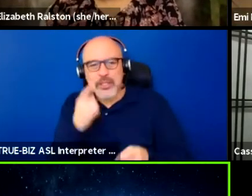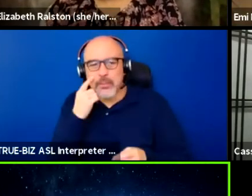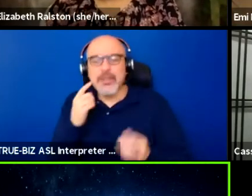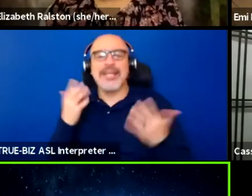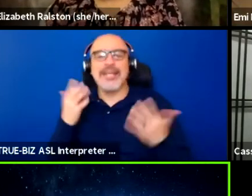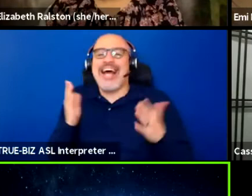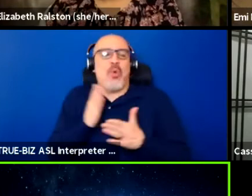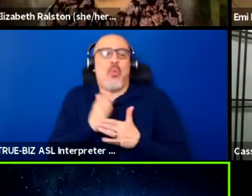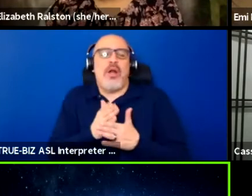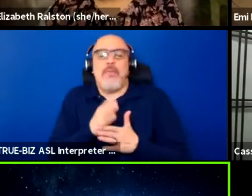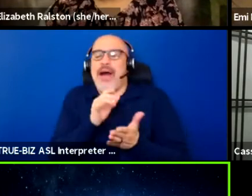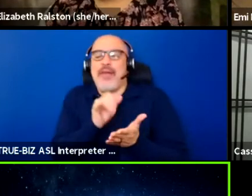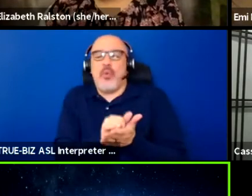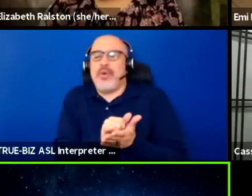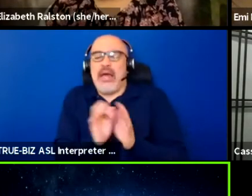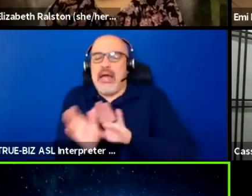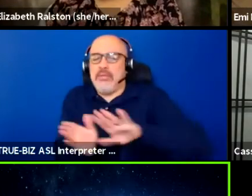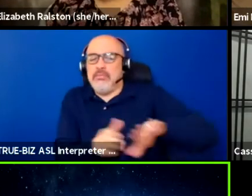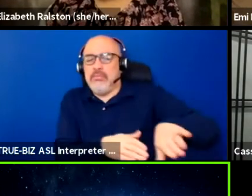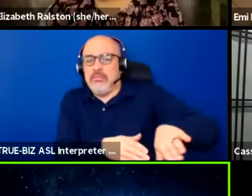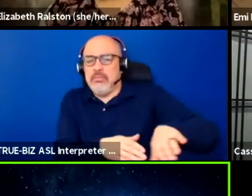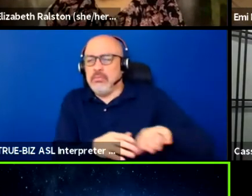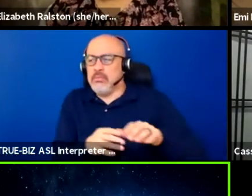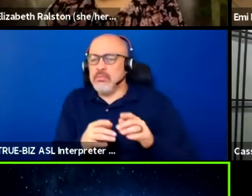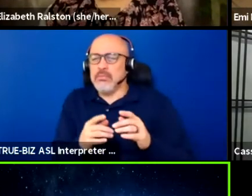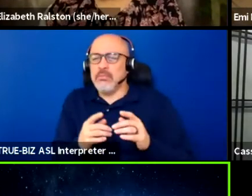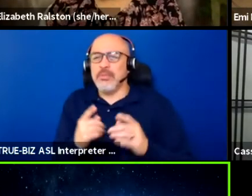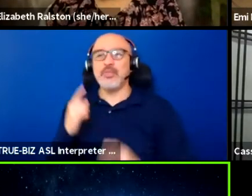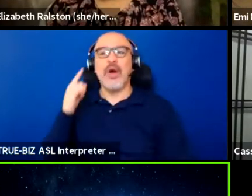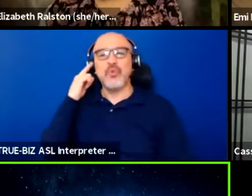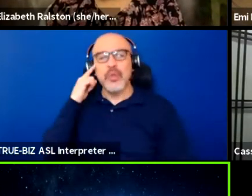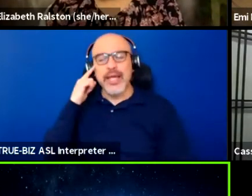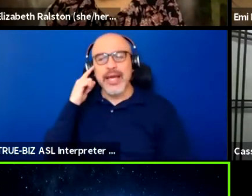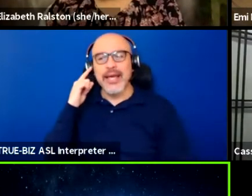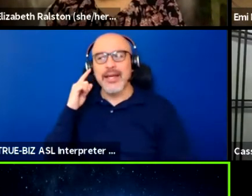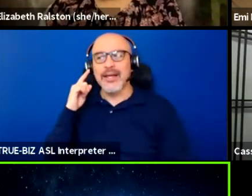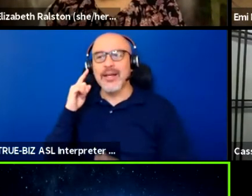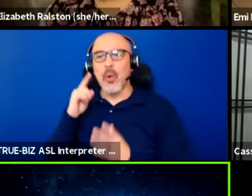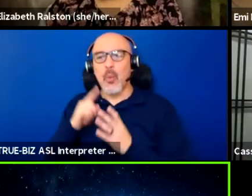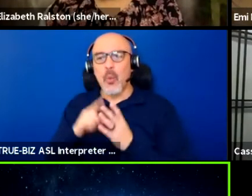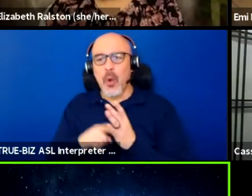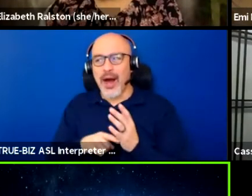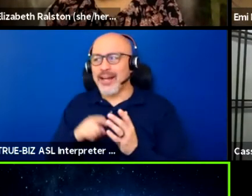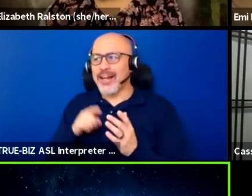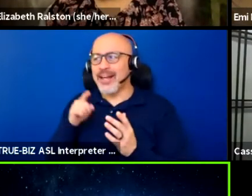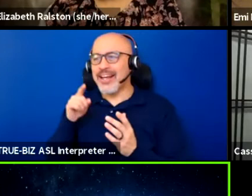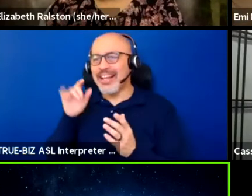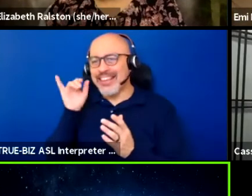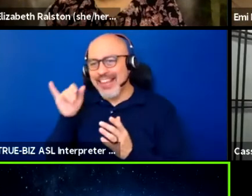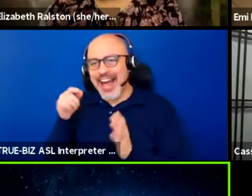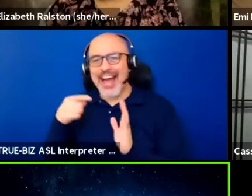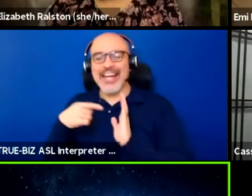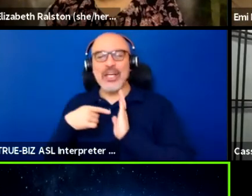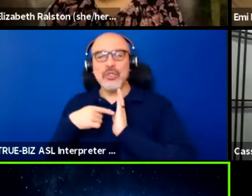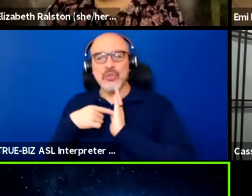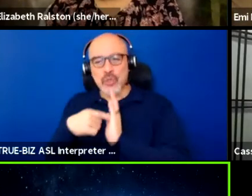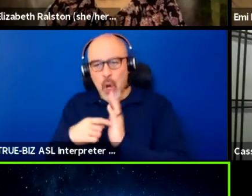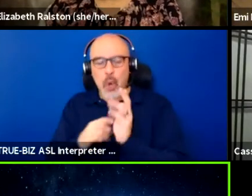I mean, like you have to think ultimately what that is communicating to people who have difficulty hearing.